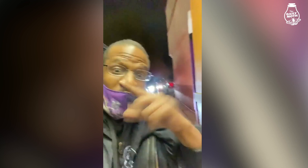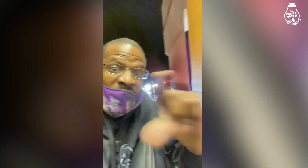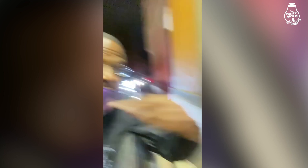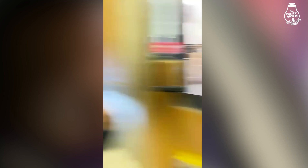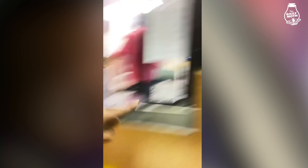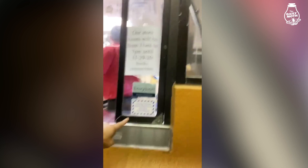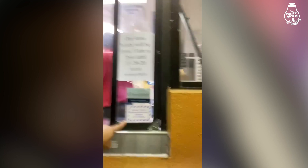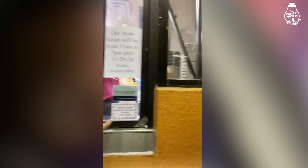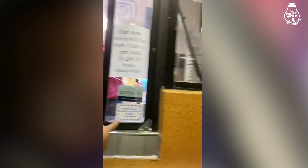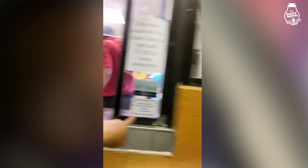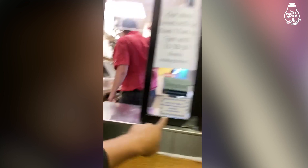Look at this sticker!